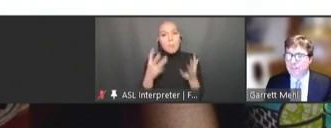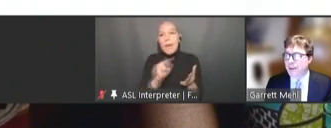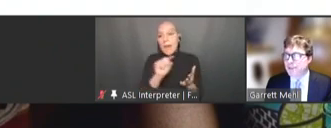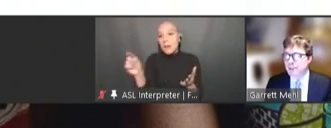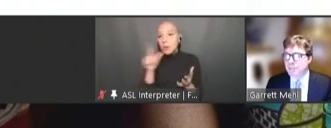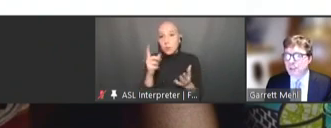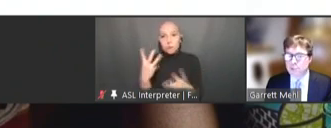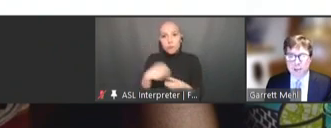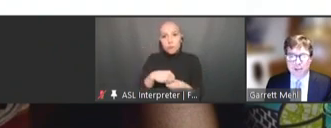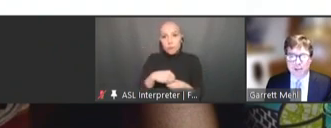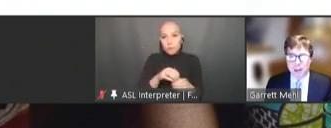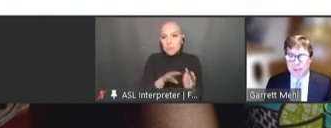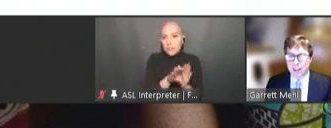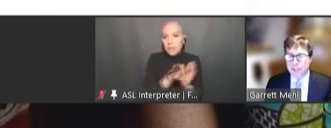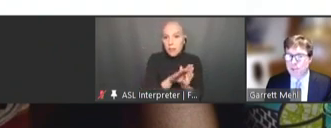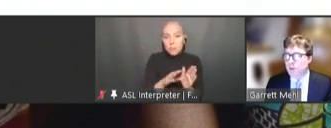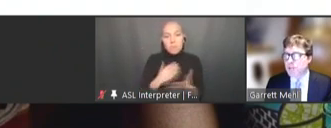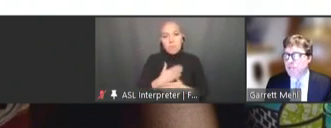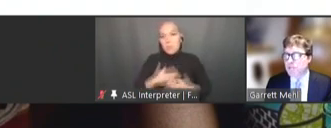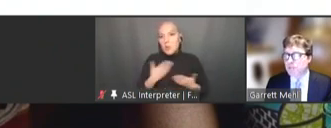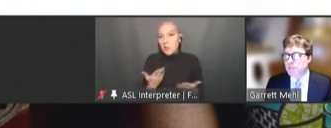It's a pleasure to be here and I'm happy to answer any questions. Thanks.